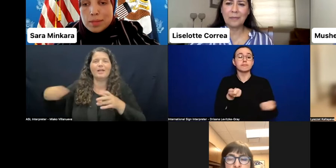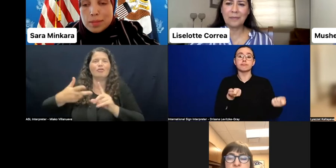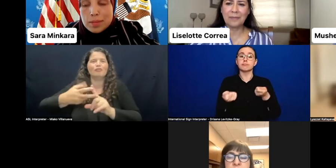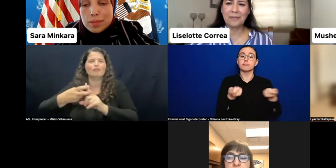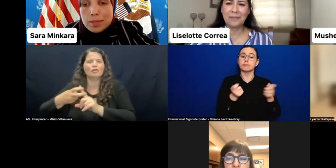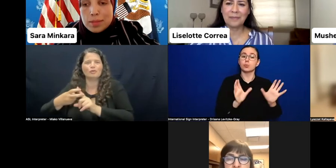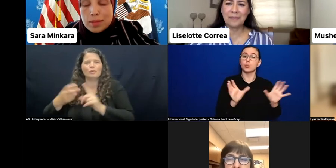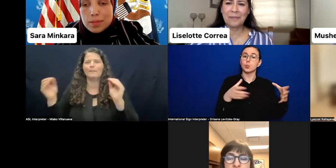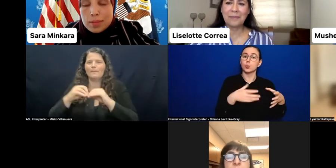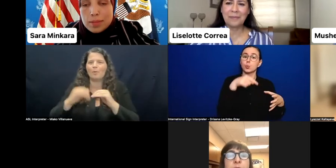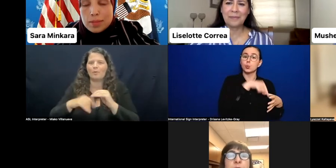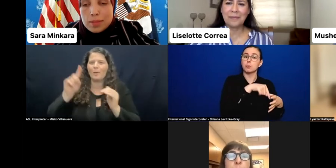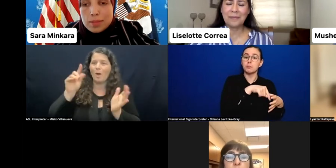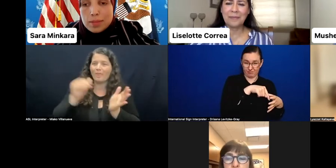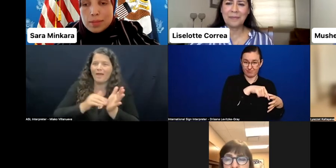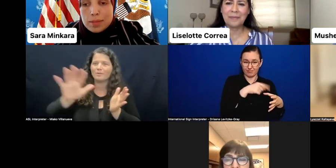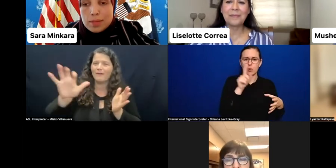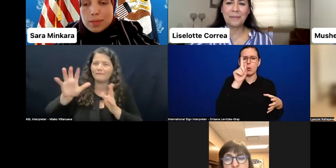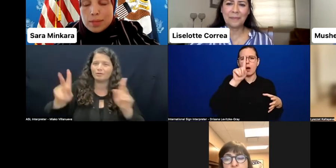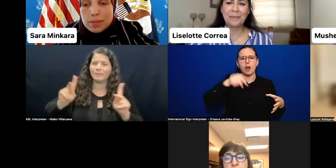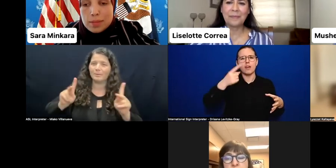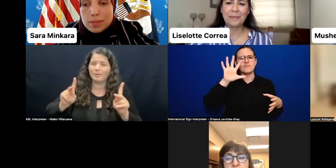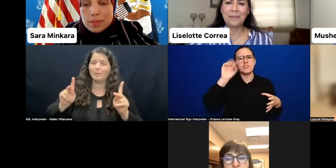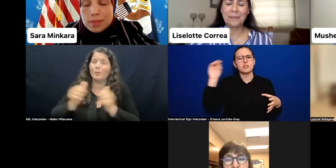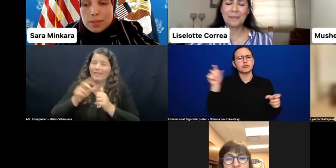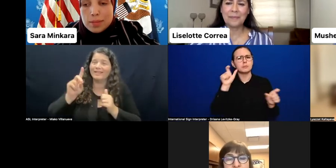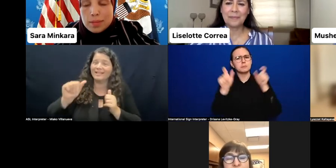with disabilities for polling station officer positions